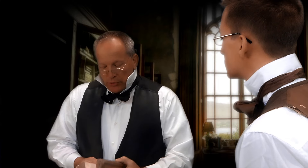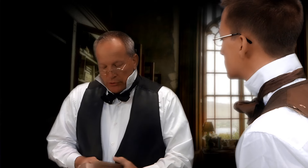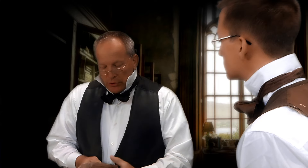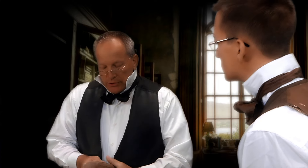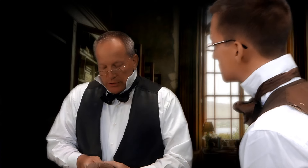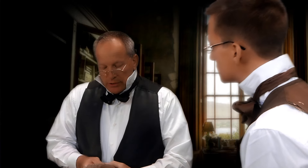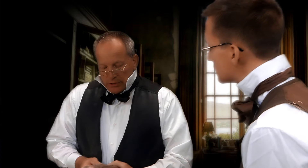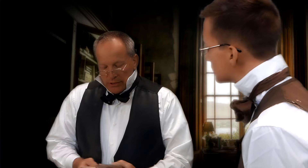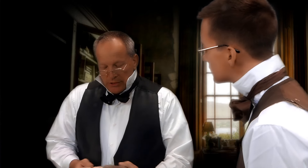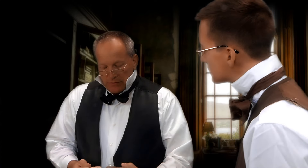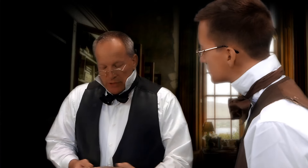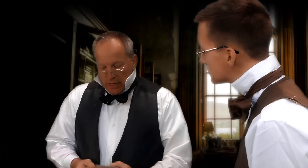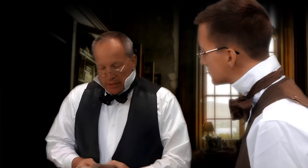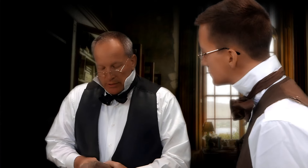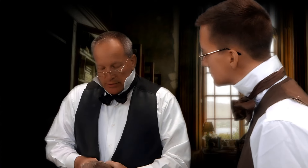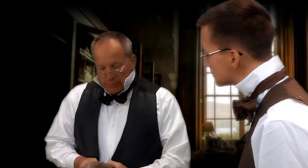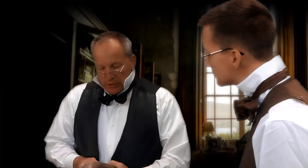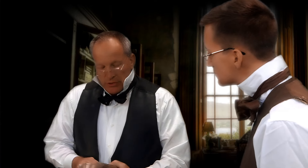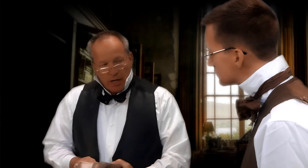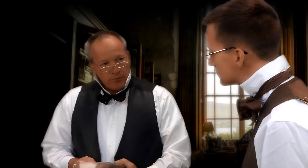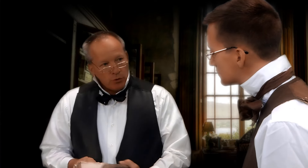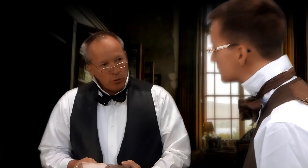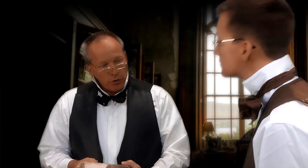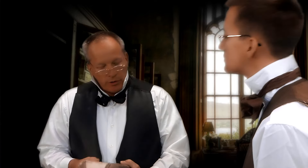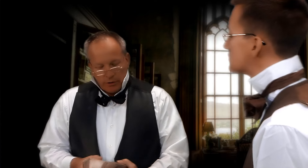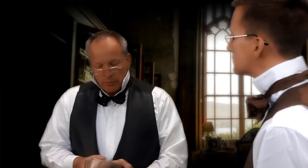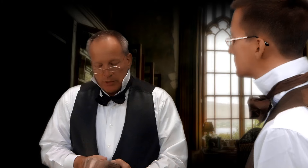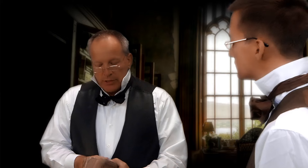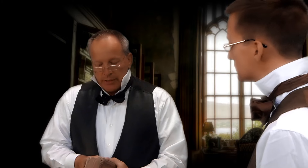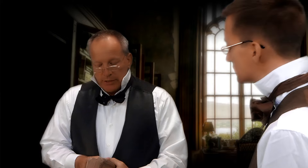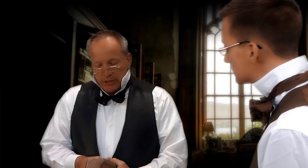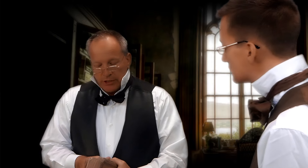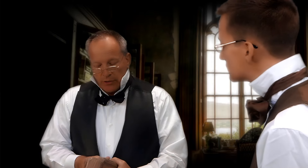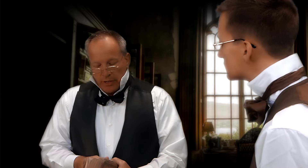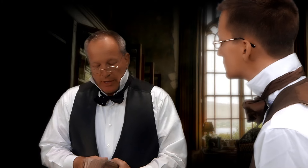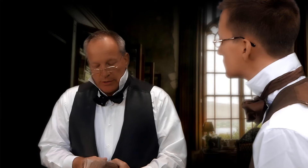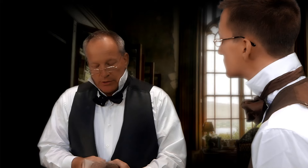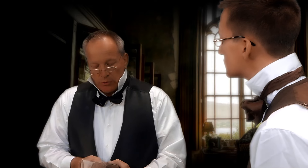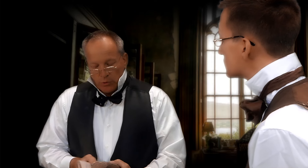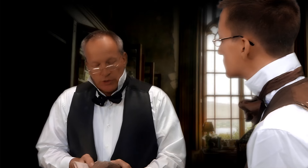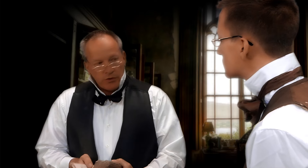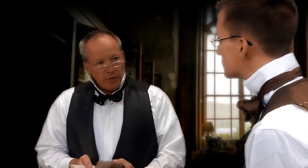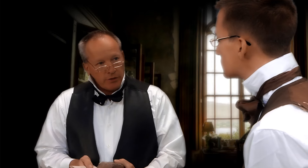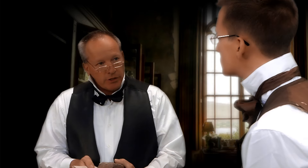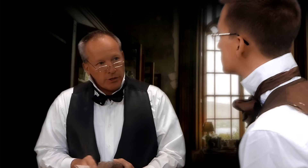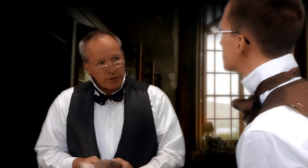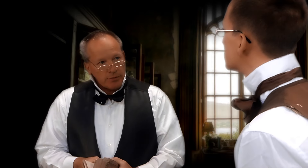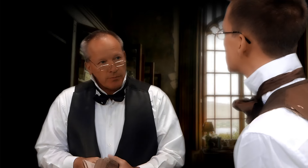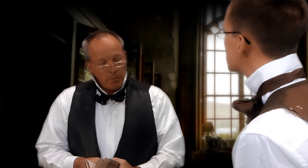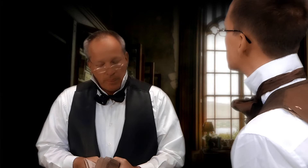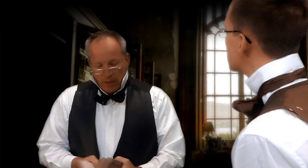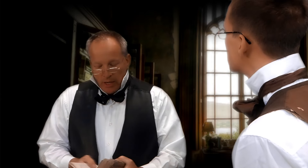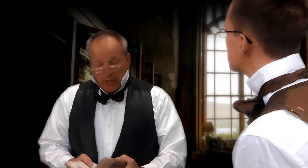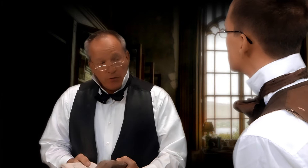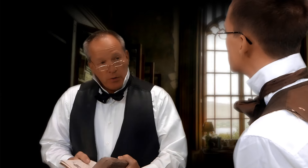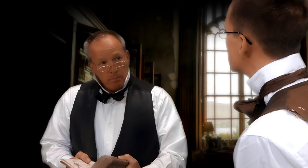In the book you'll notice there's lists of signs, a sign for a word. Much like a dictionary has words for definitions.